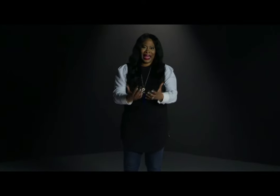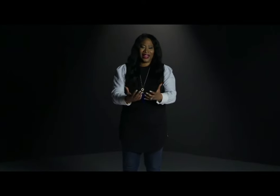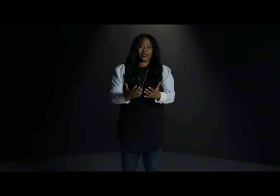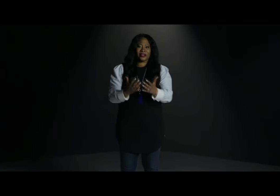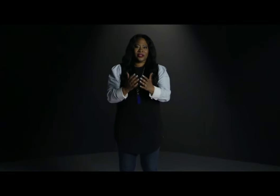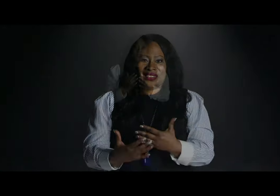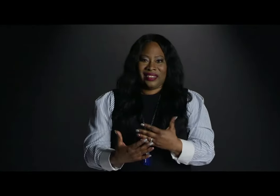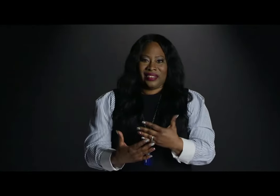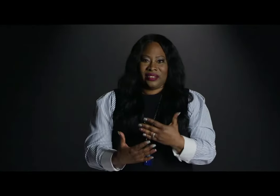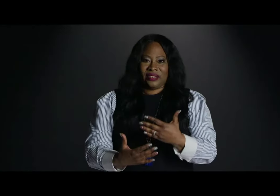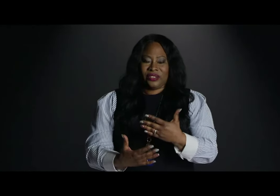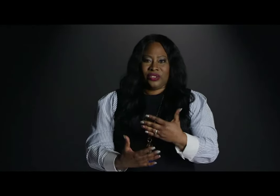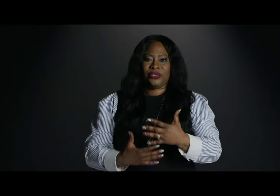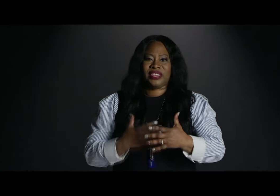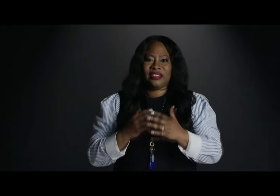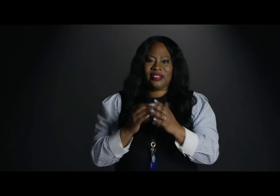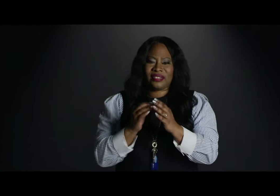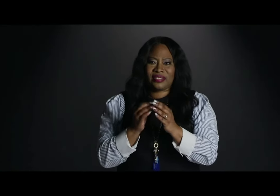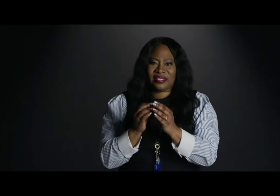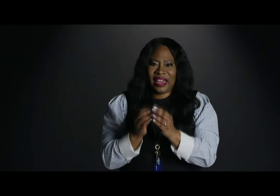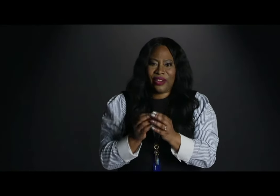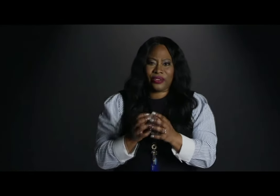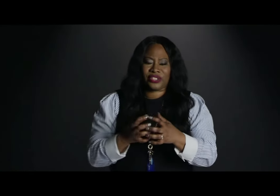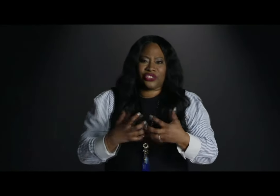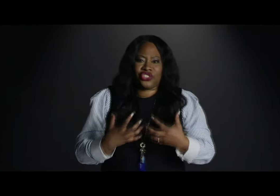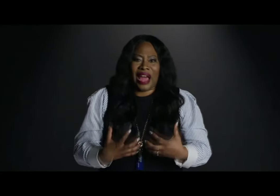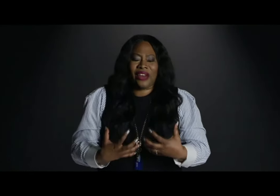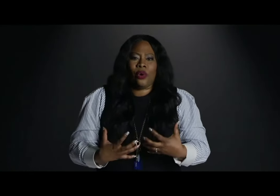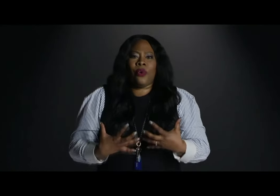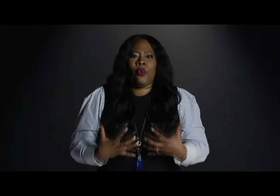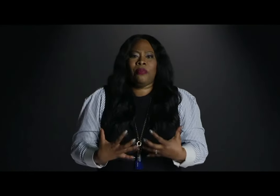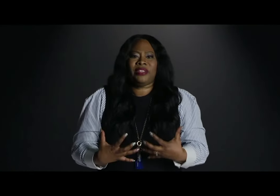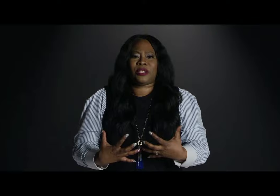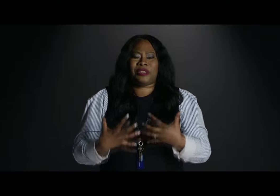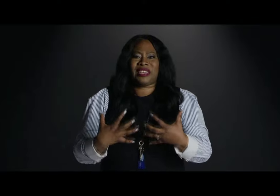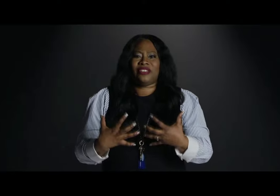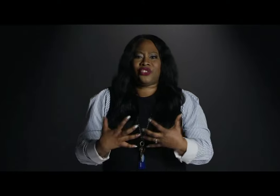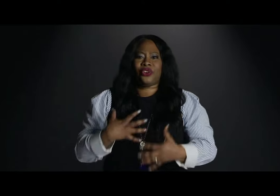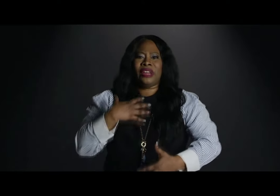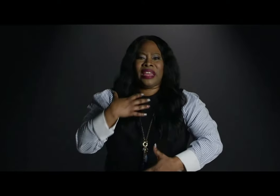You see this scarce shadow of a woman's potential,